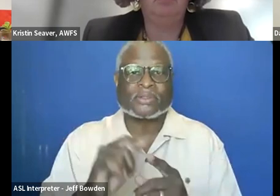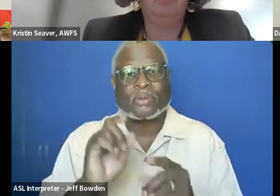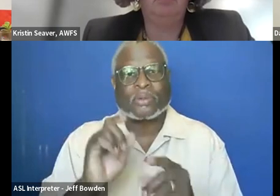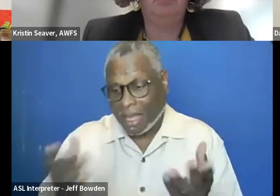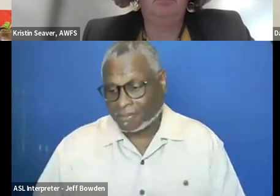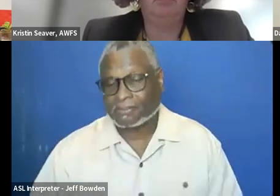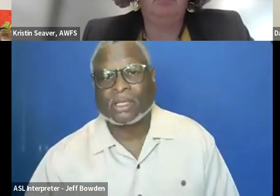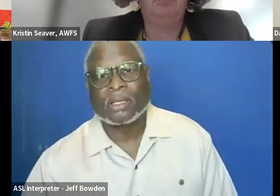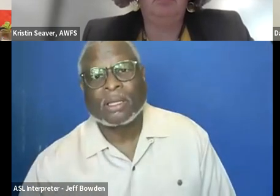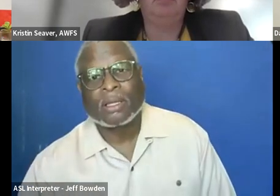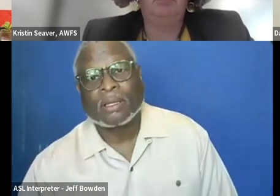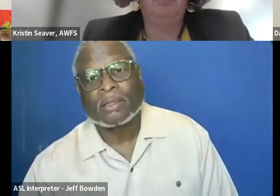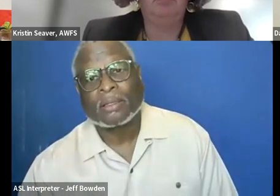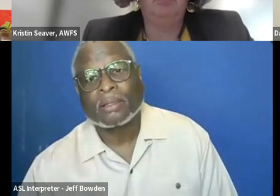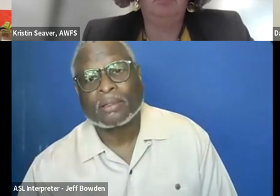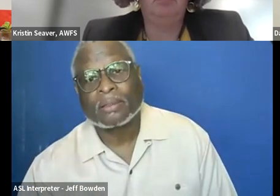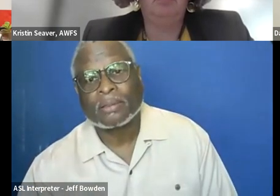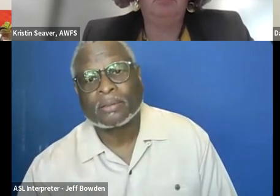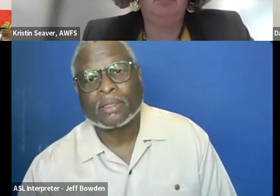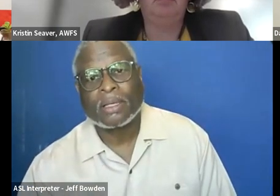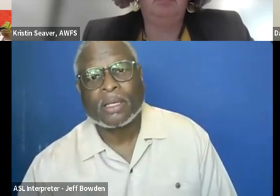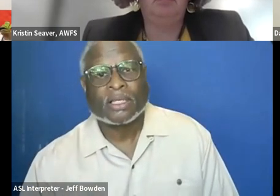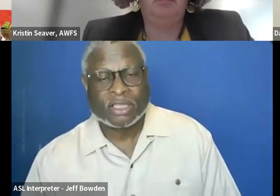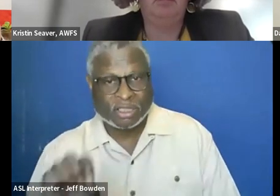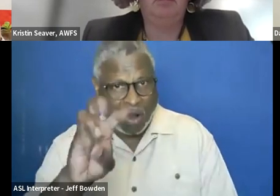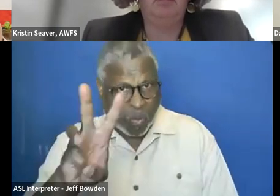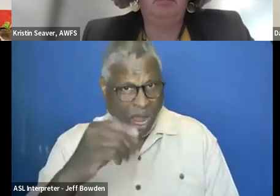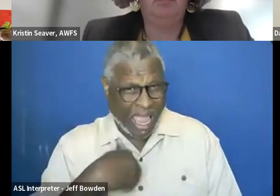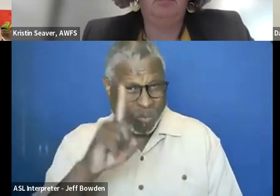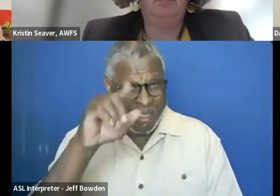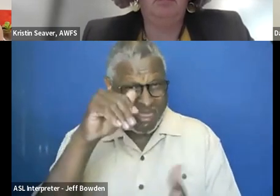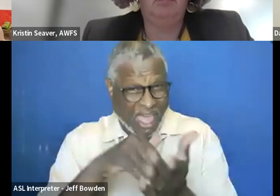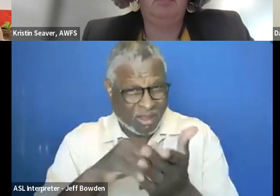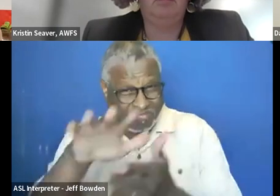So this software contains the 1000 plus clauses that you described?